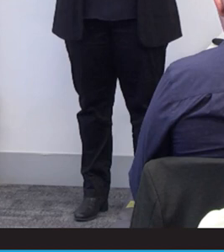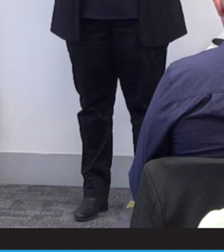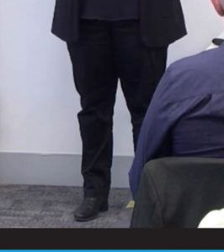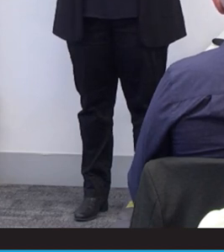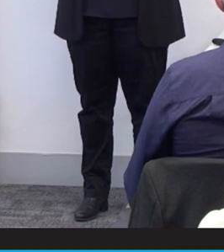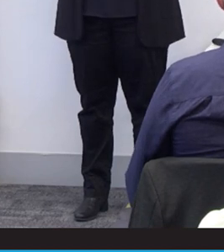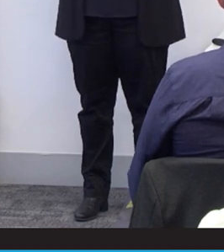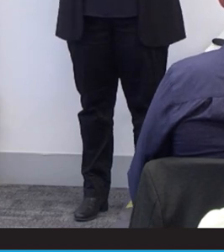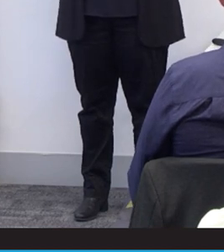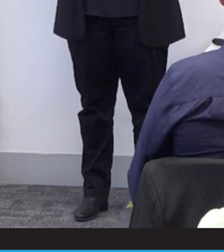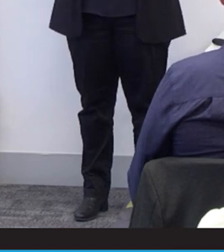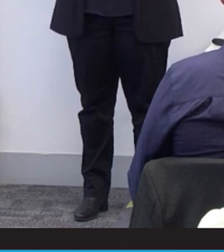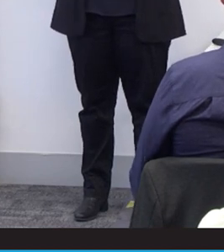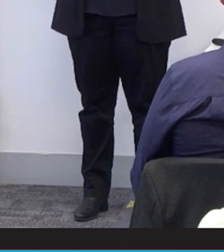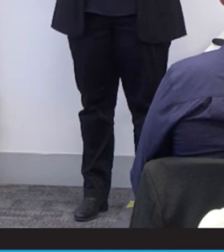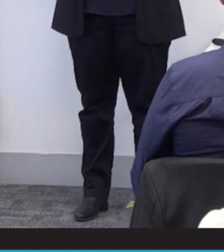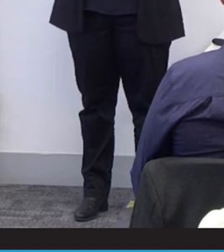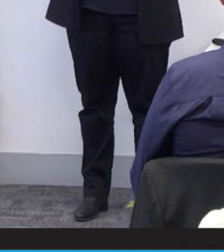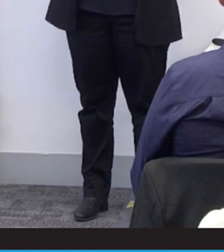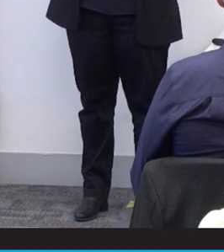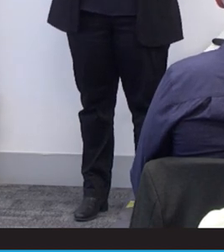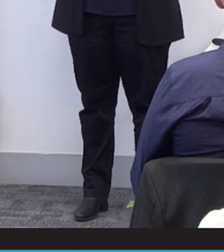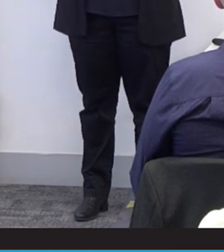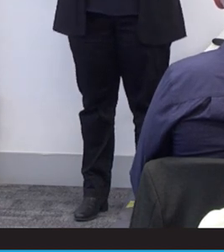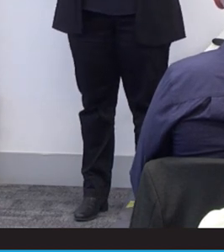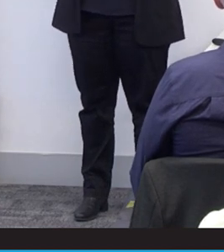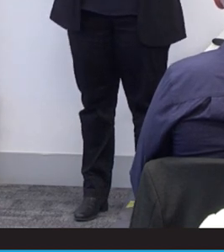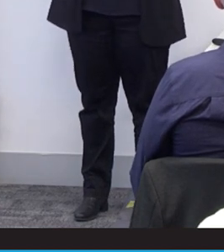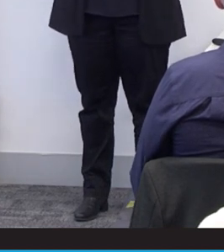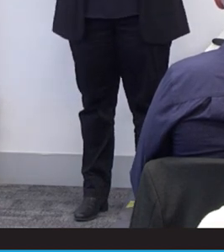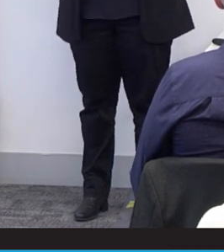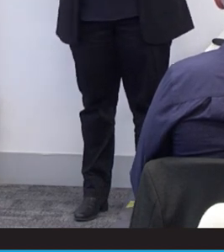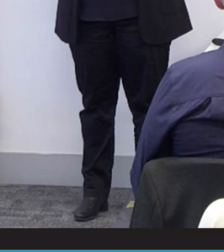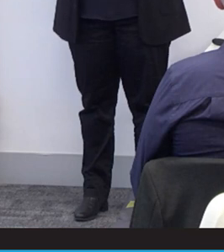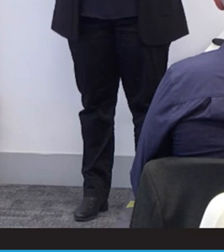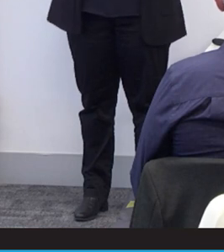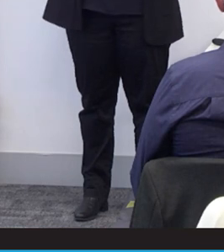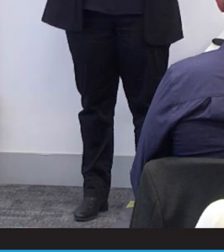Master Shredder has been operating for nearly ten years and has a team of over 60 clients.